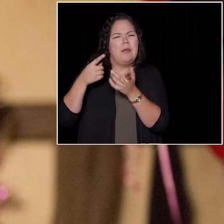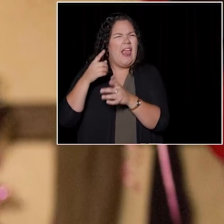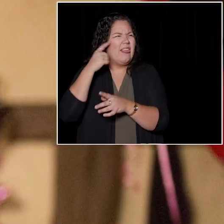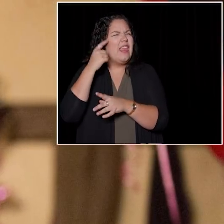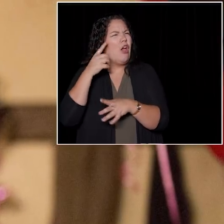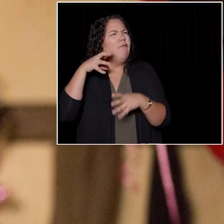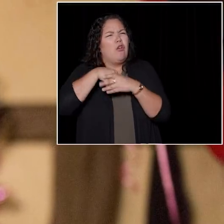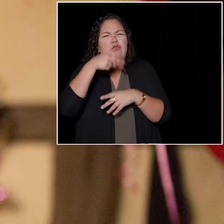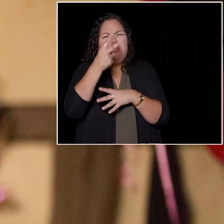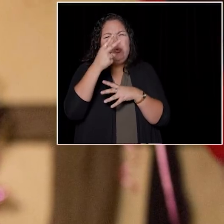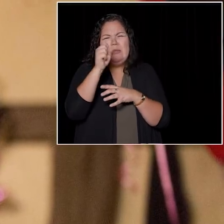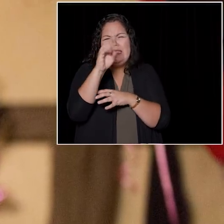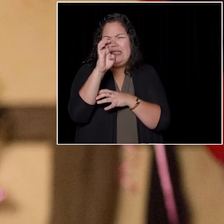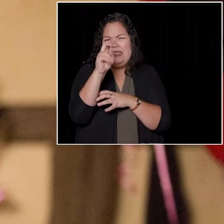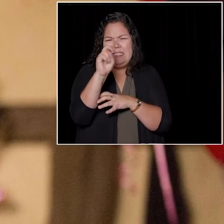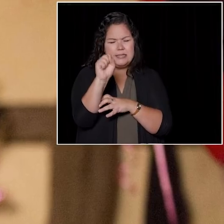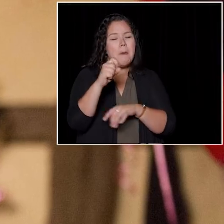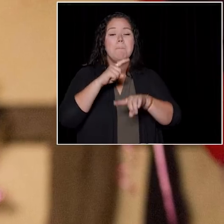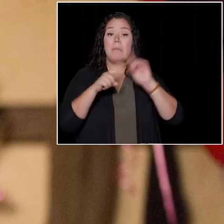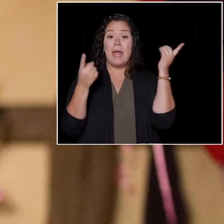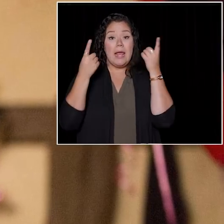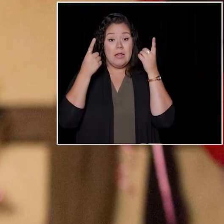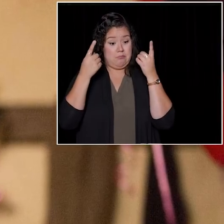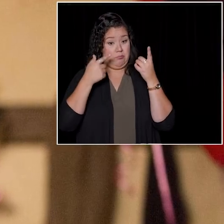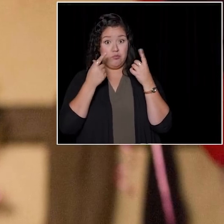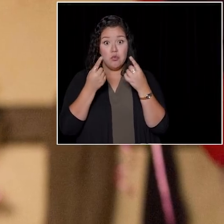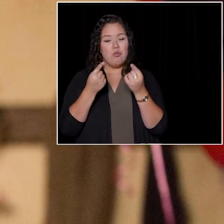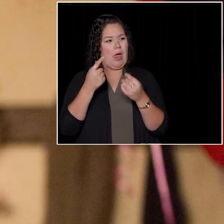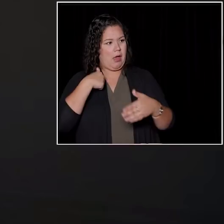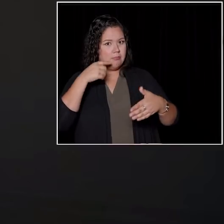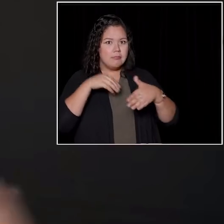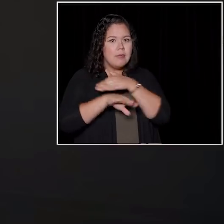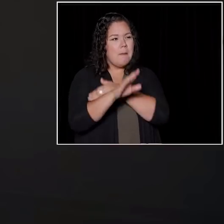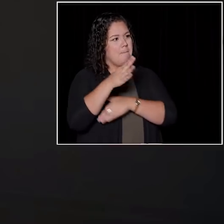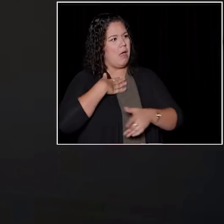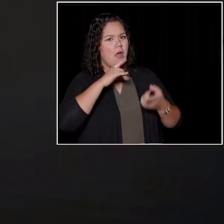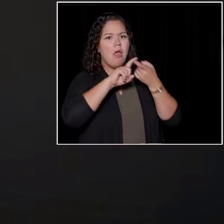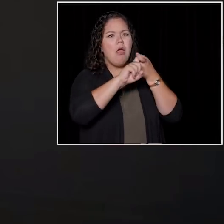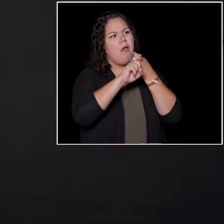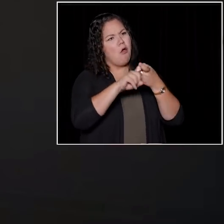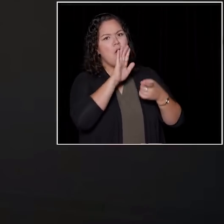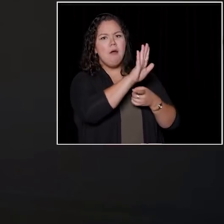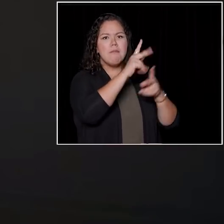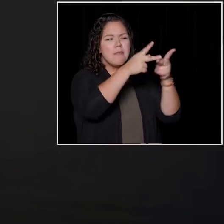but it's her showing up to her best friend's new place and looking at these guys in the eyes